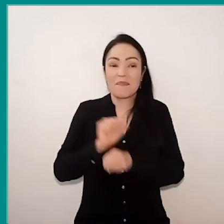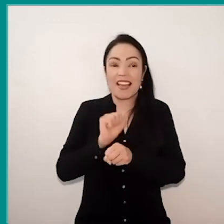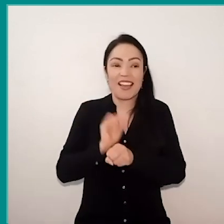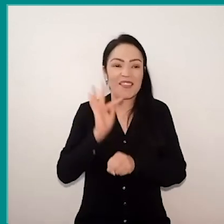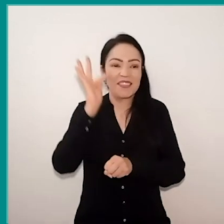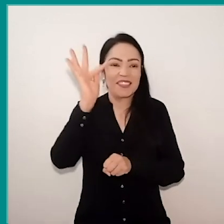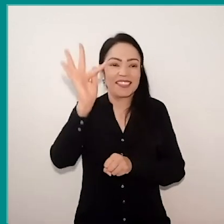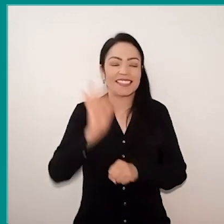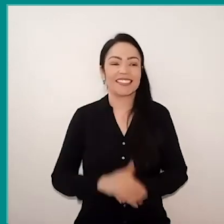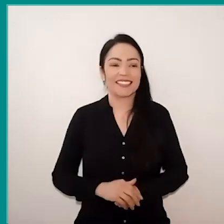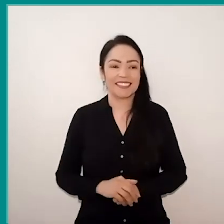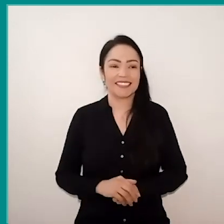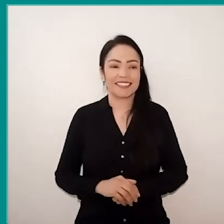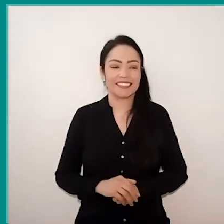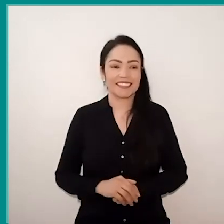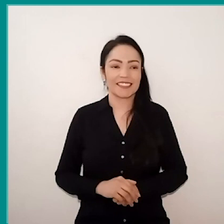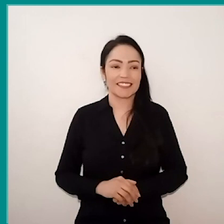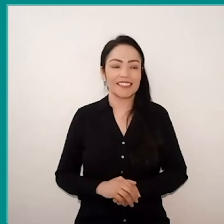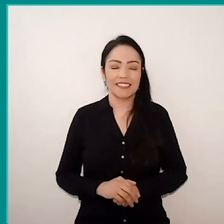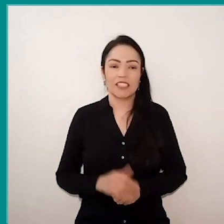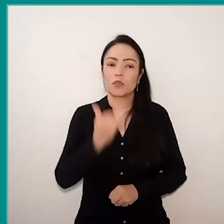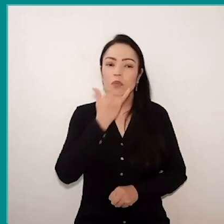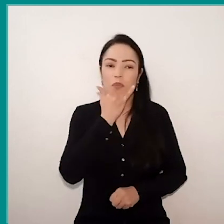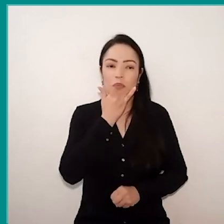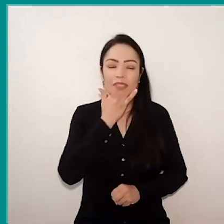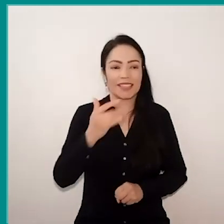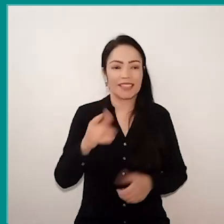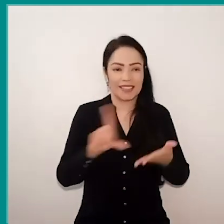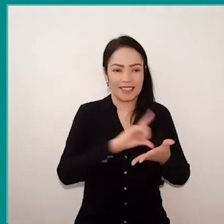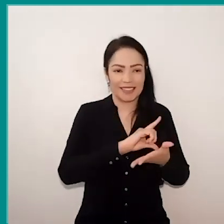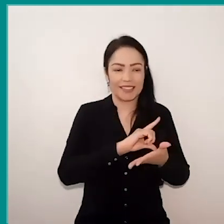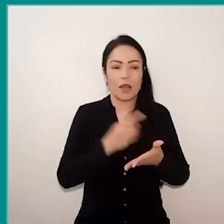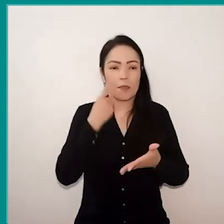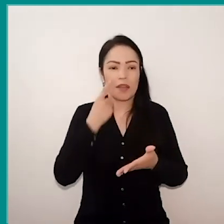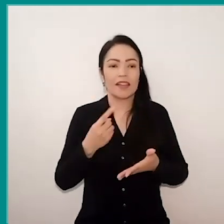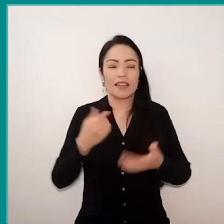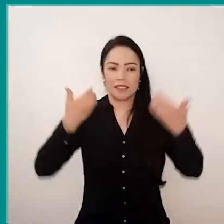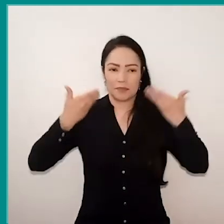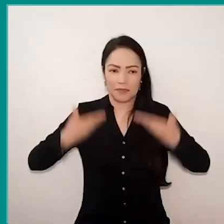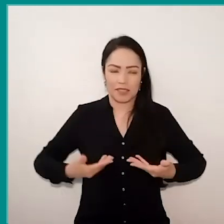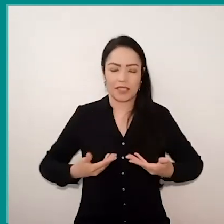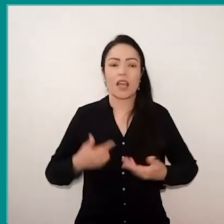So, this was the first… Oh sorry, I'll do the my description, I'm 46 years old,